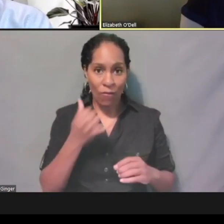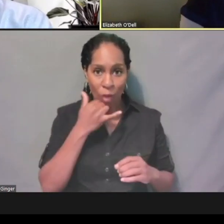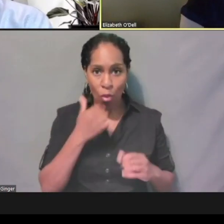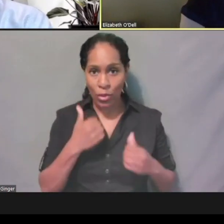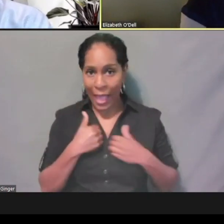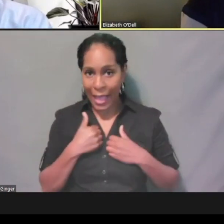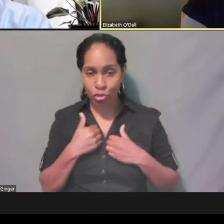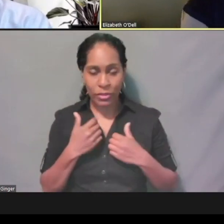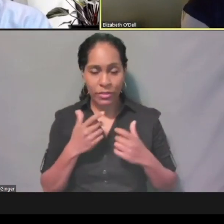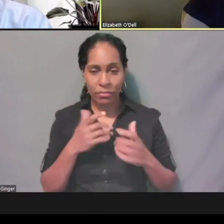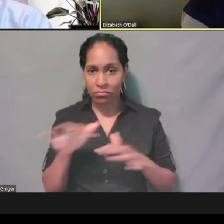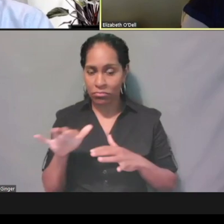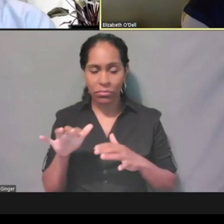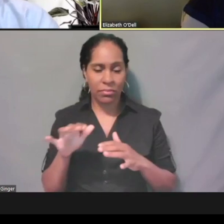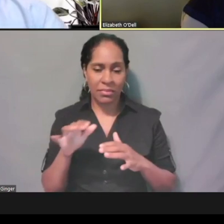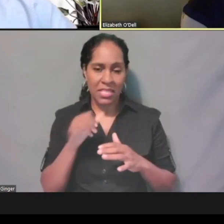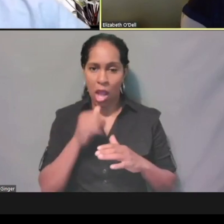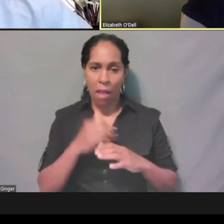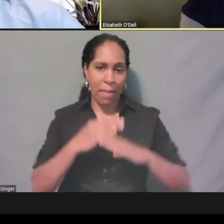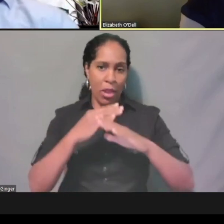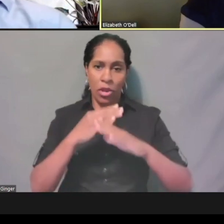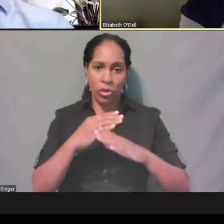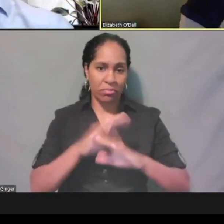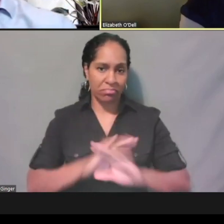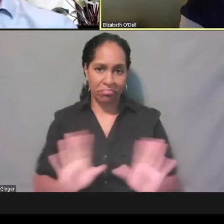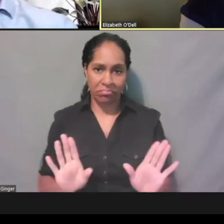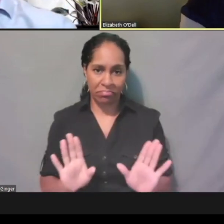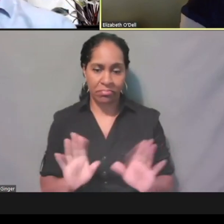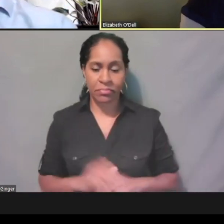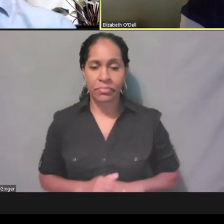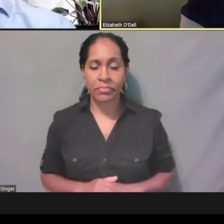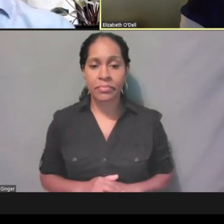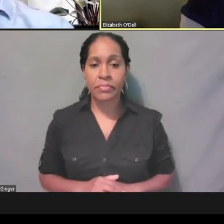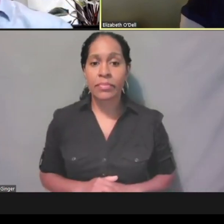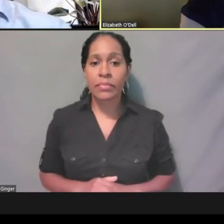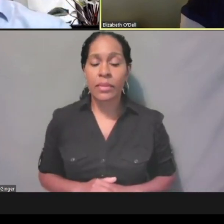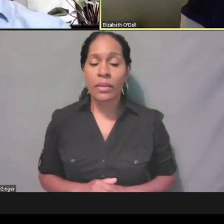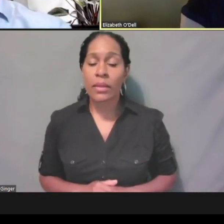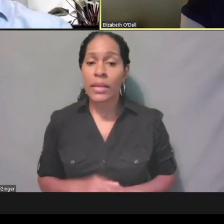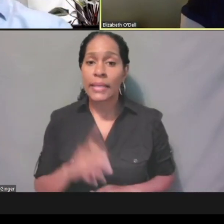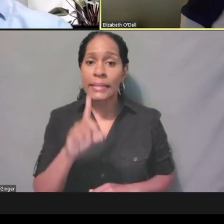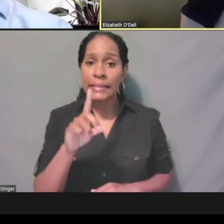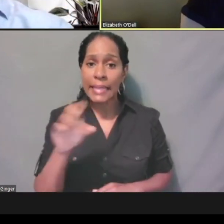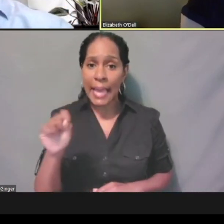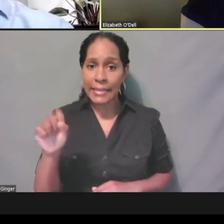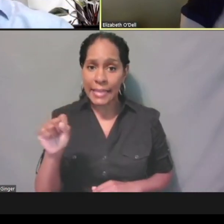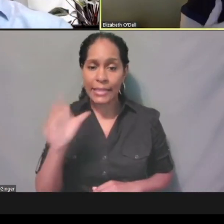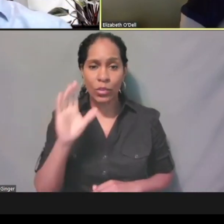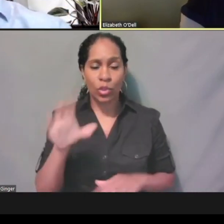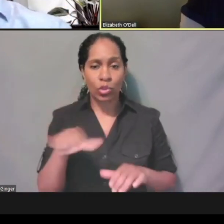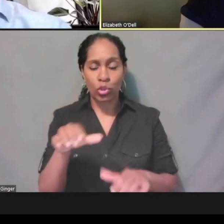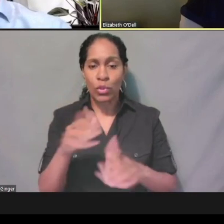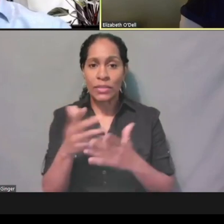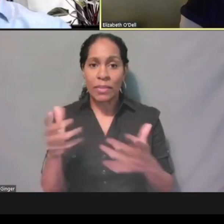or even receiving Medicaid benefits. And the DSS will do as much to assist the beneficiary